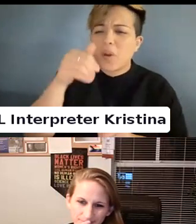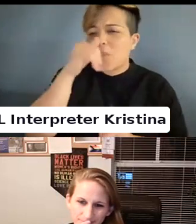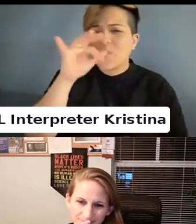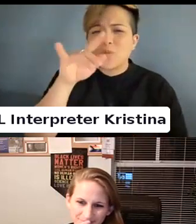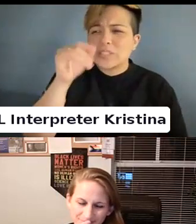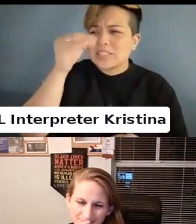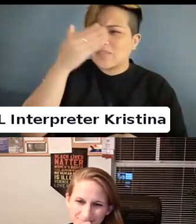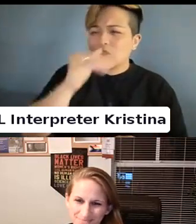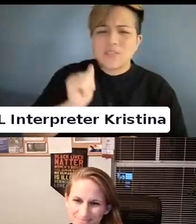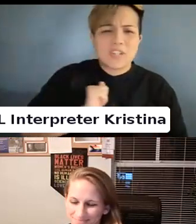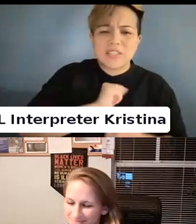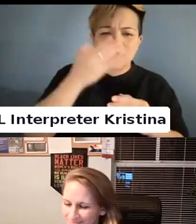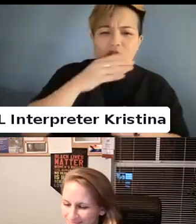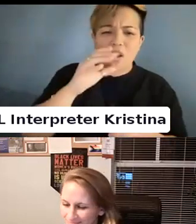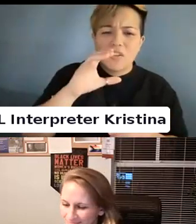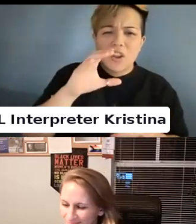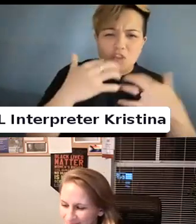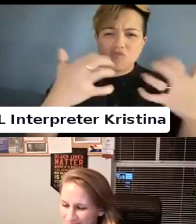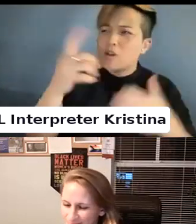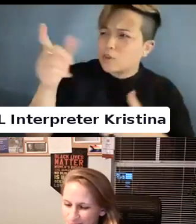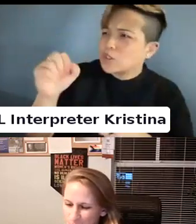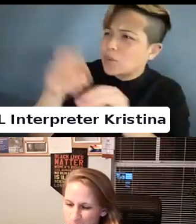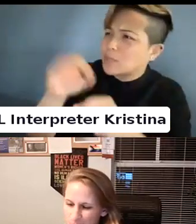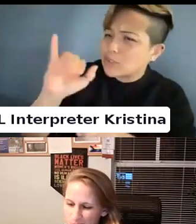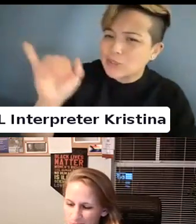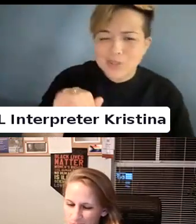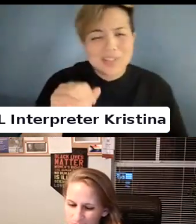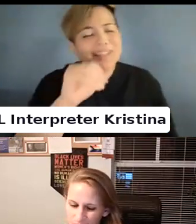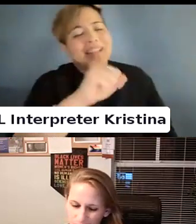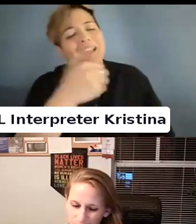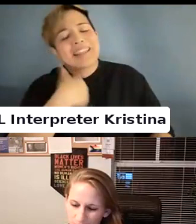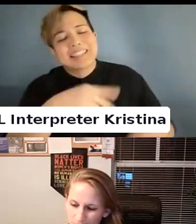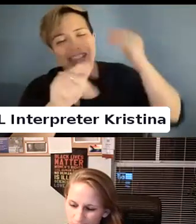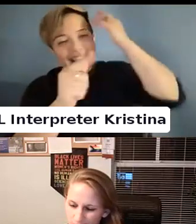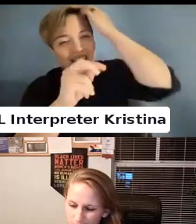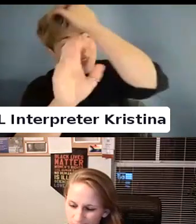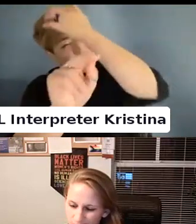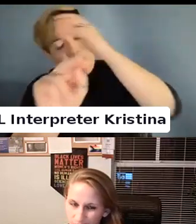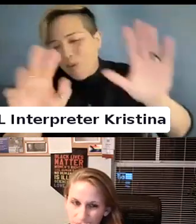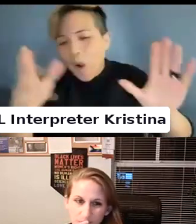of a crowd. I was just waiting for further questions.